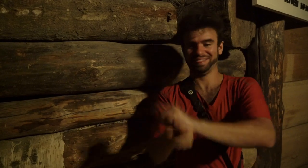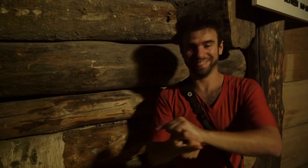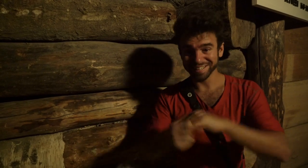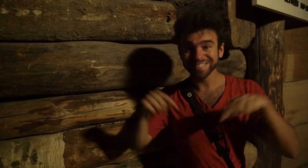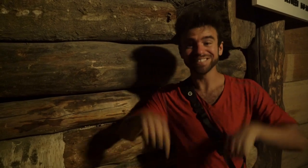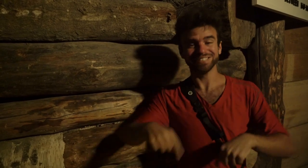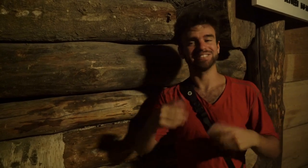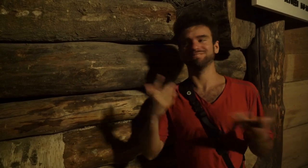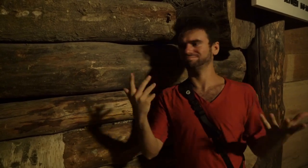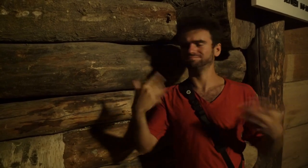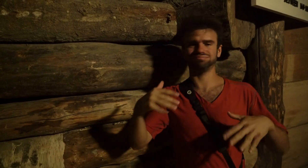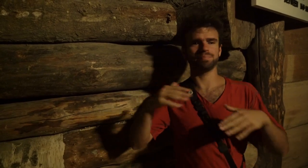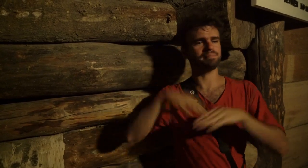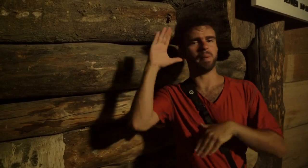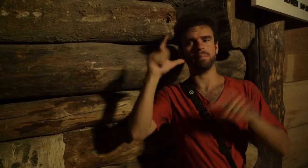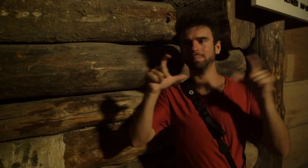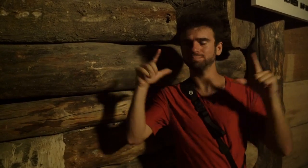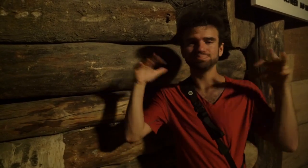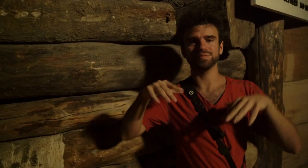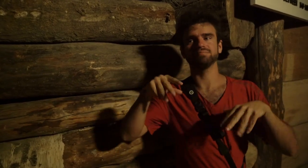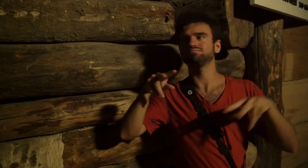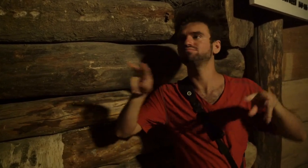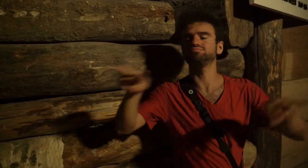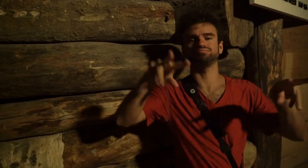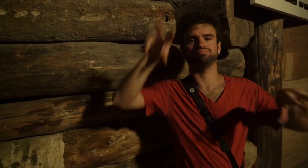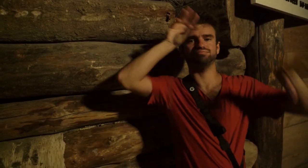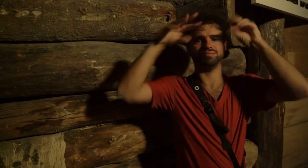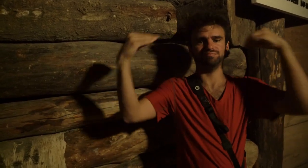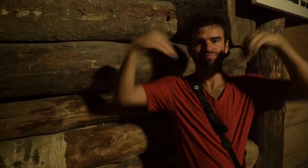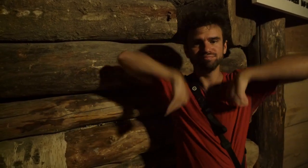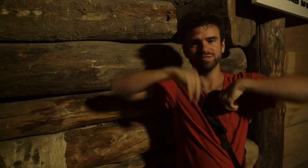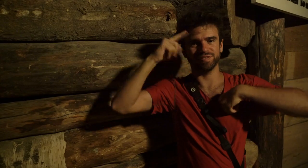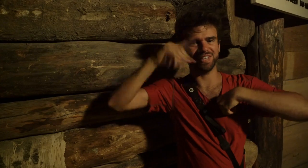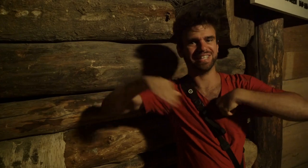Now, it's just an attraction for tourists to come and explore.